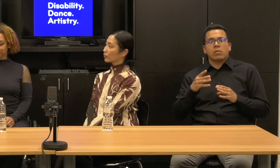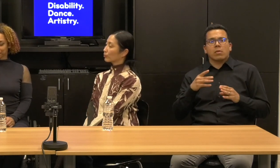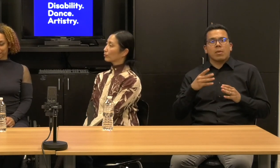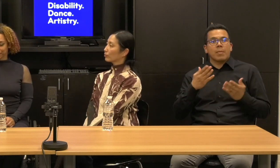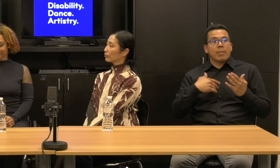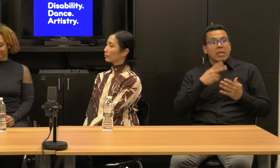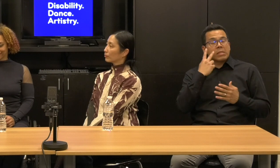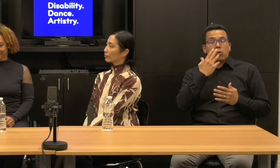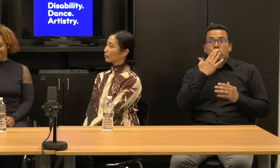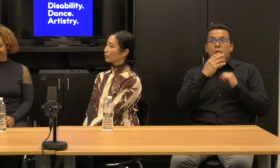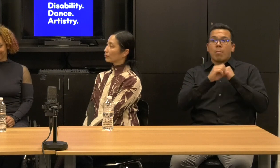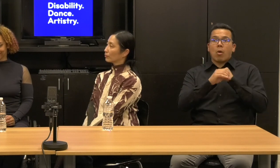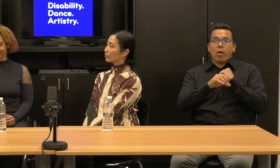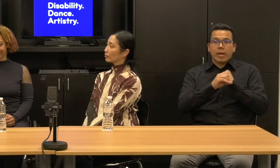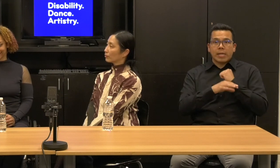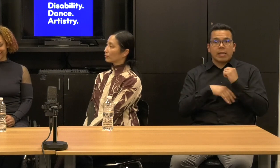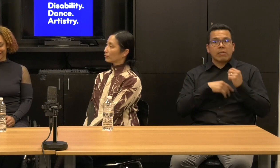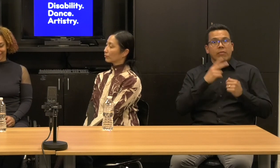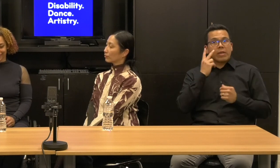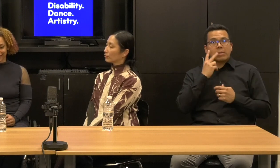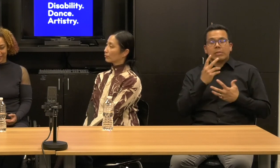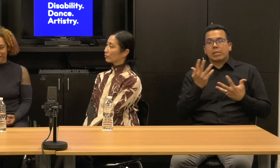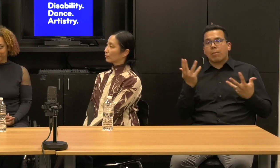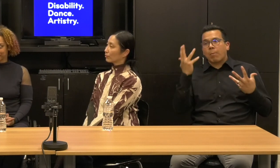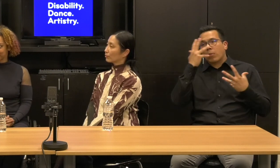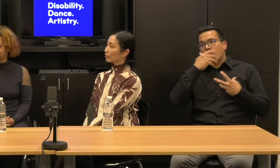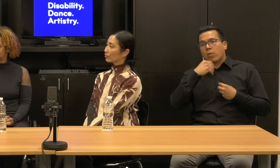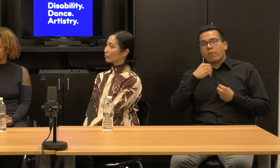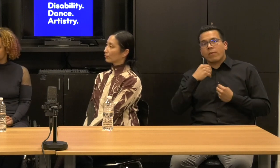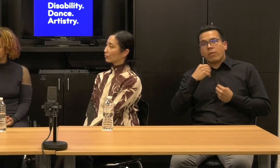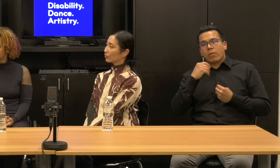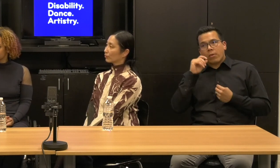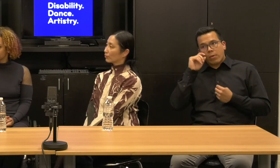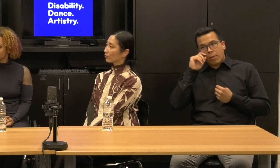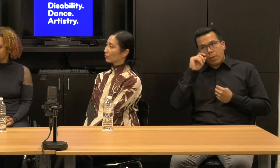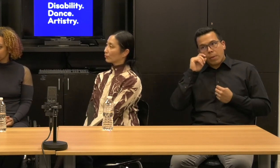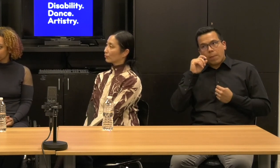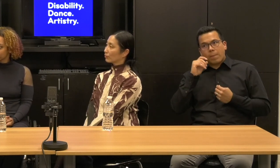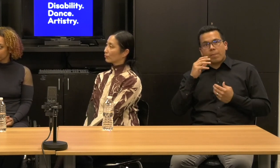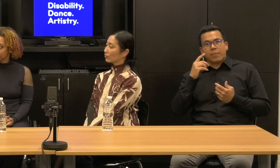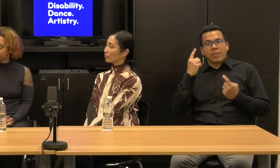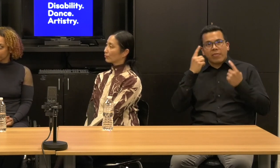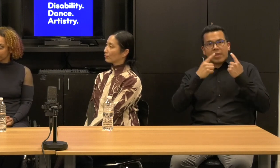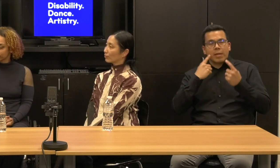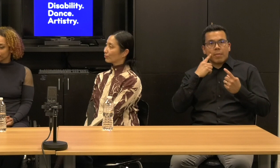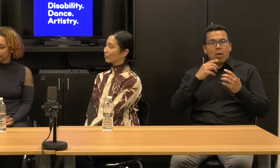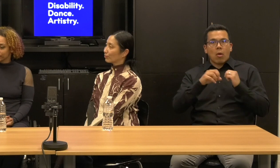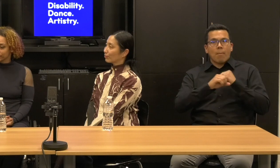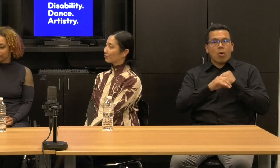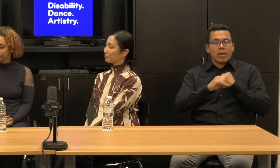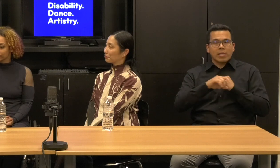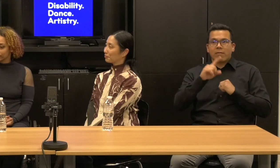And they, they, some of the beautiful, you know, it's, it's interesting to see. Think about the marketing for dissent. It was so stunning.